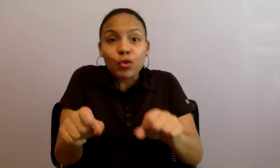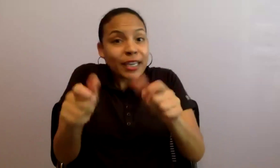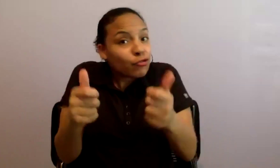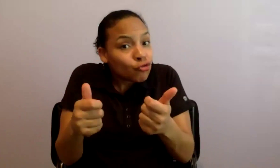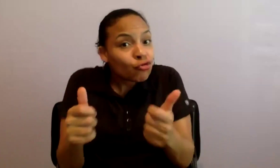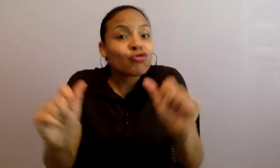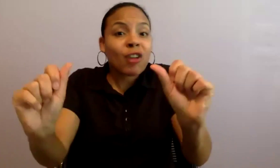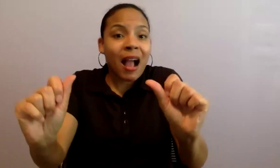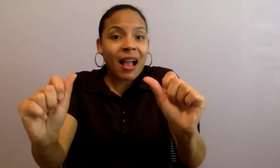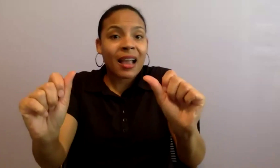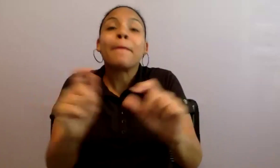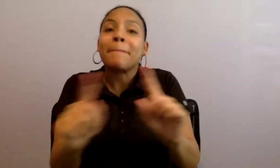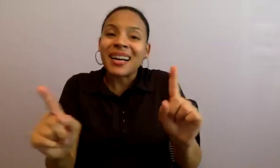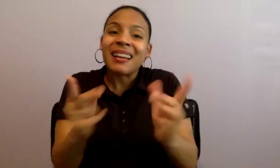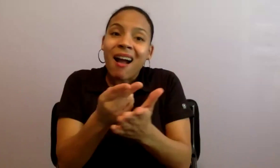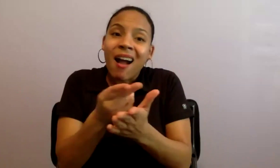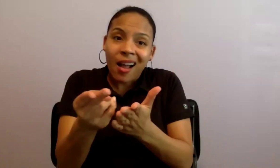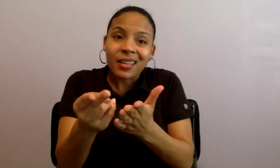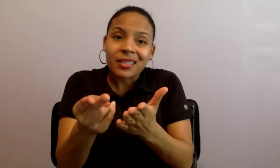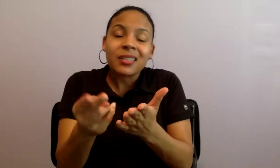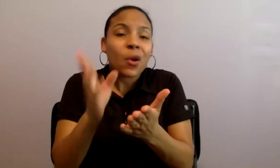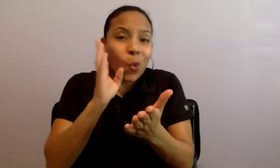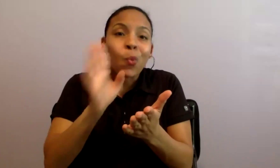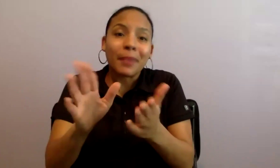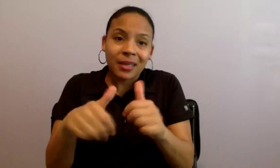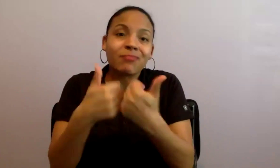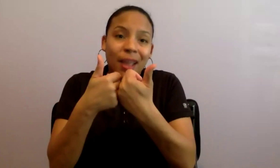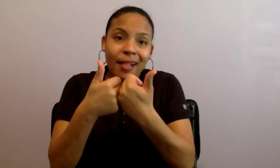You're going to have a really hard time with the lift. And I would encourage you to really focus